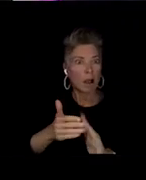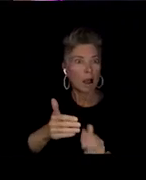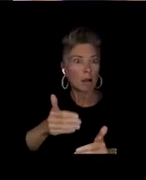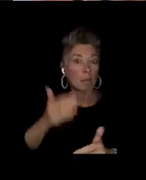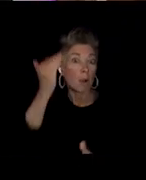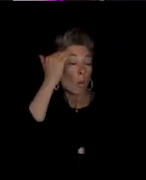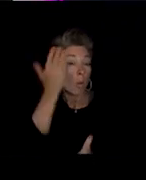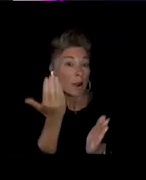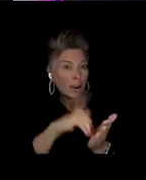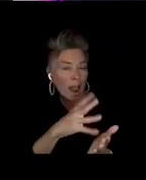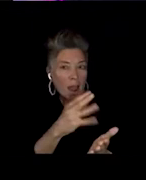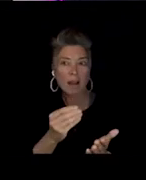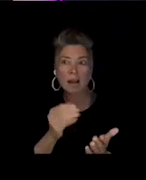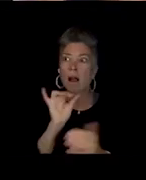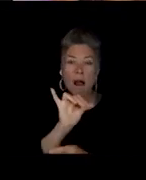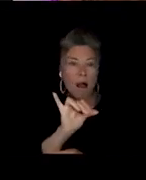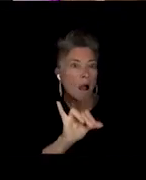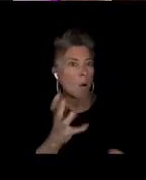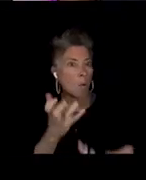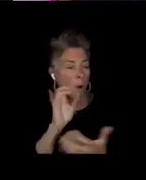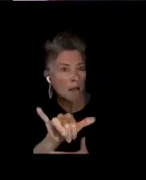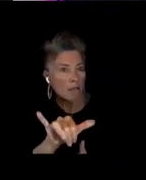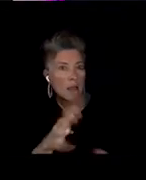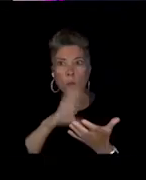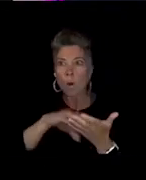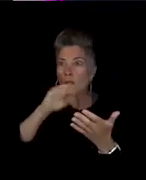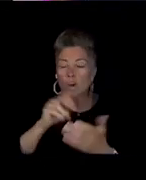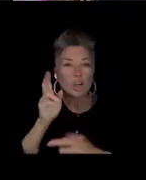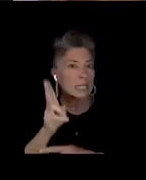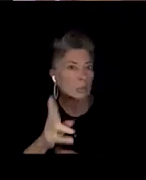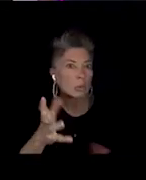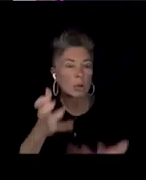and wanna create the ball and wanna learn the history and things like that.